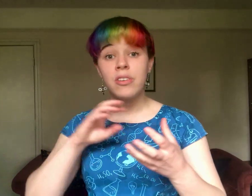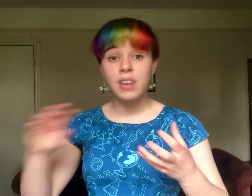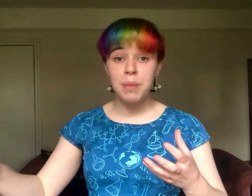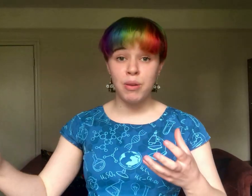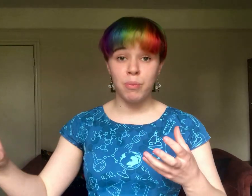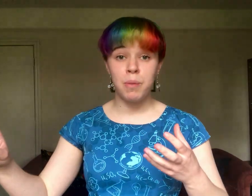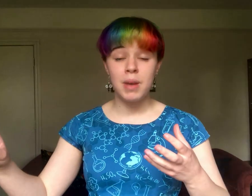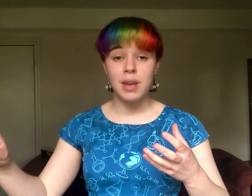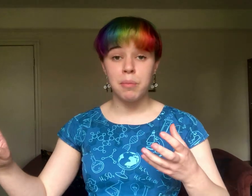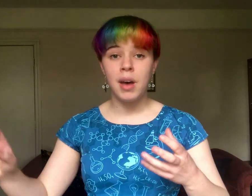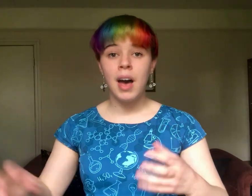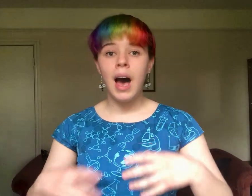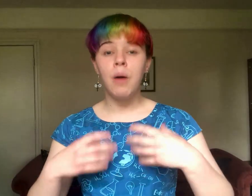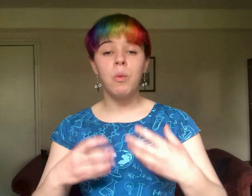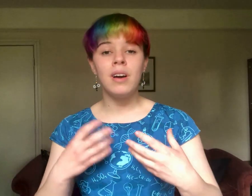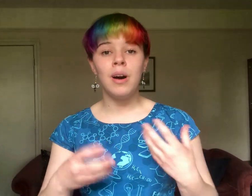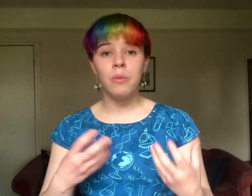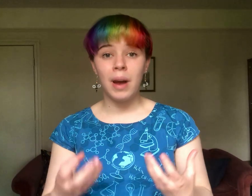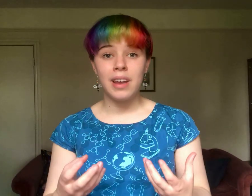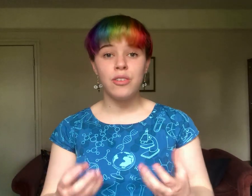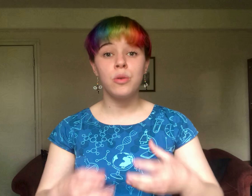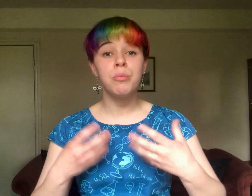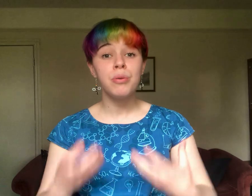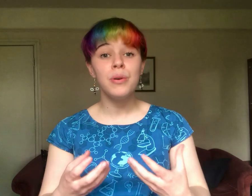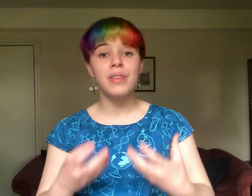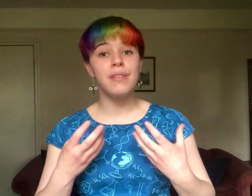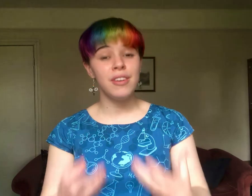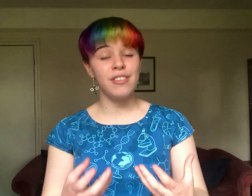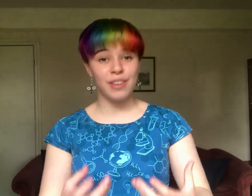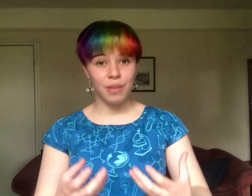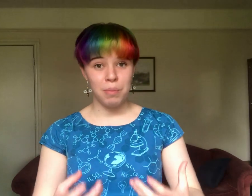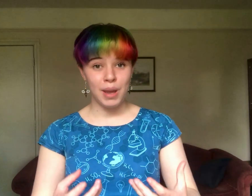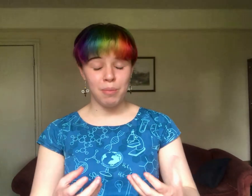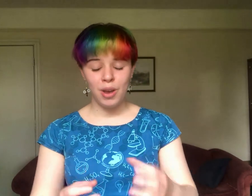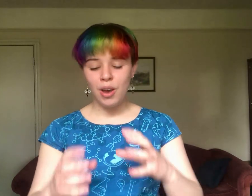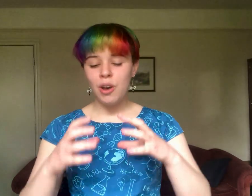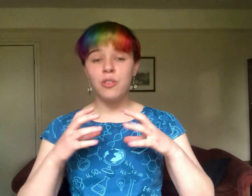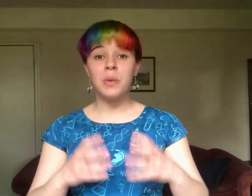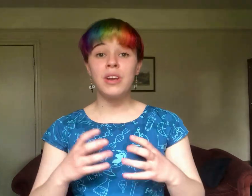escaping from the beam and work out ways to improve the efficiency of the beam so we can